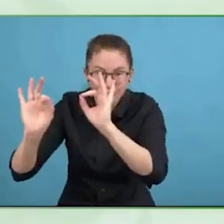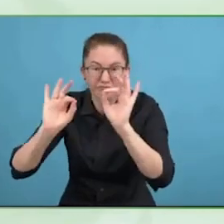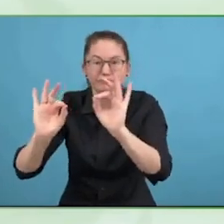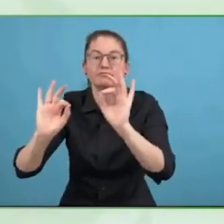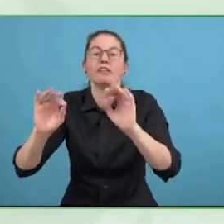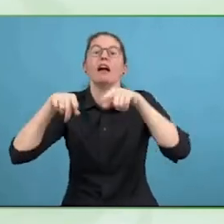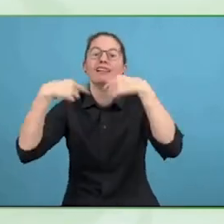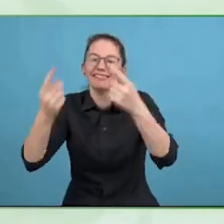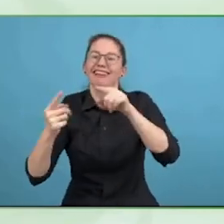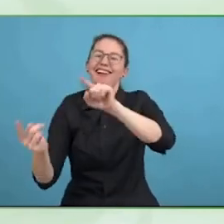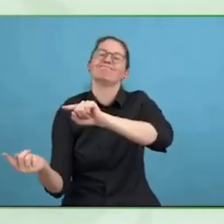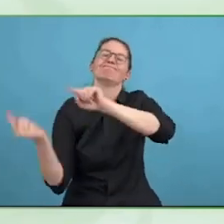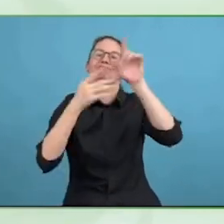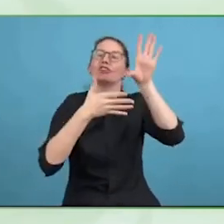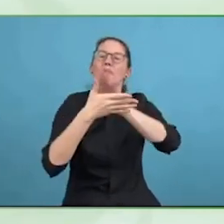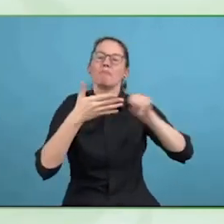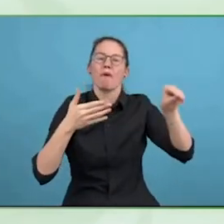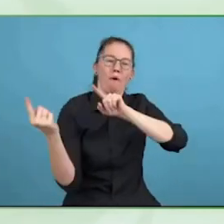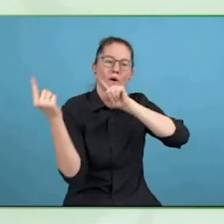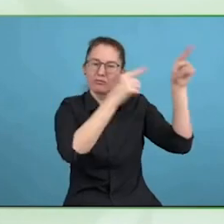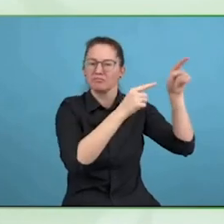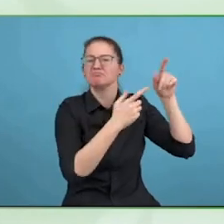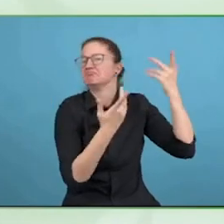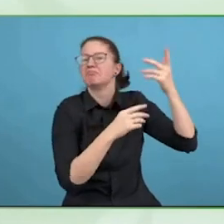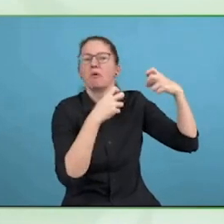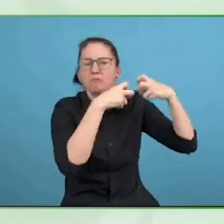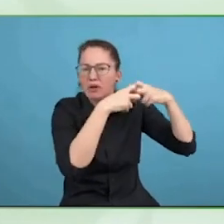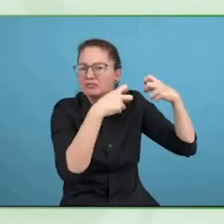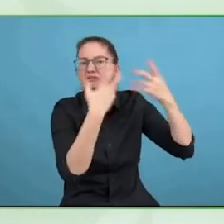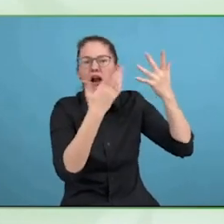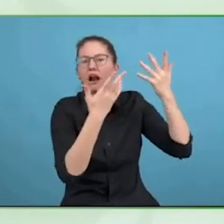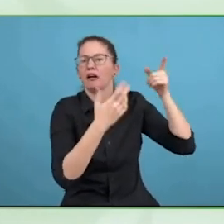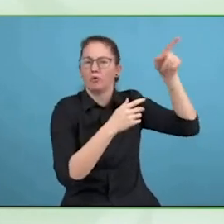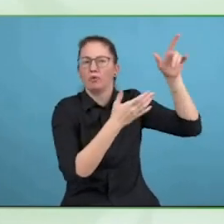so then GSK sends out across their entire operation in more than 130